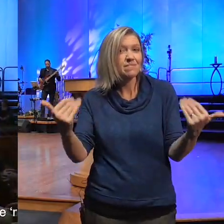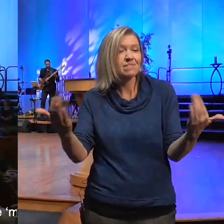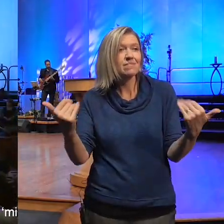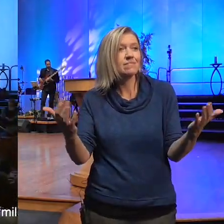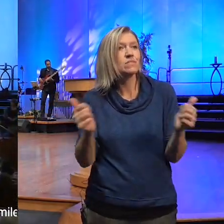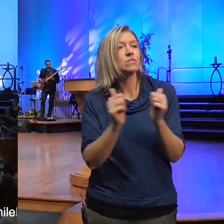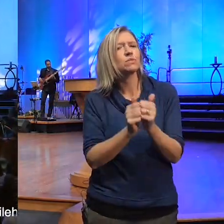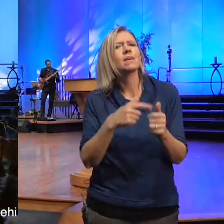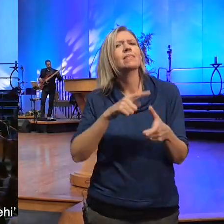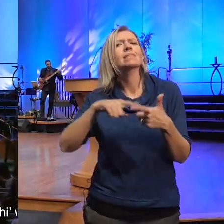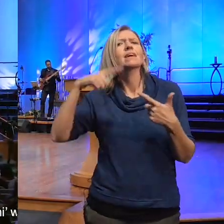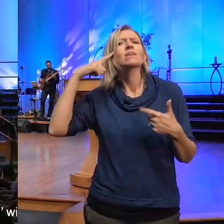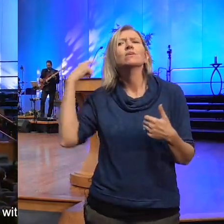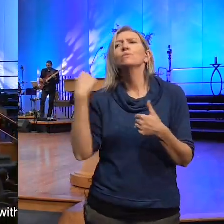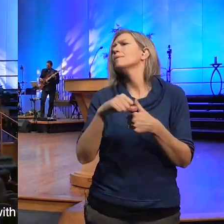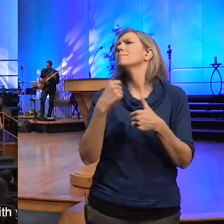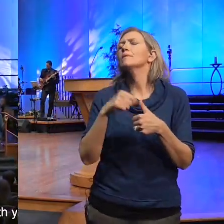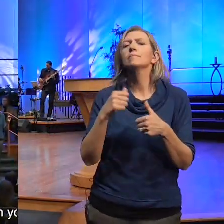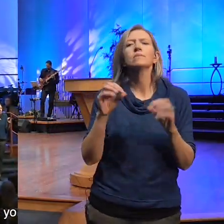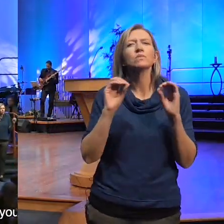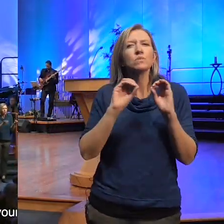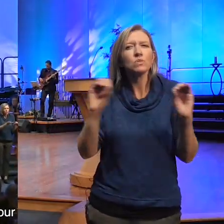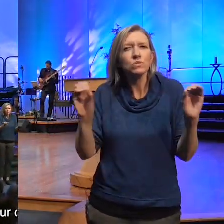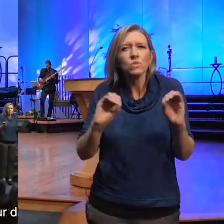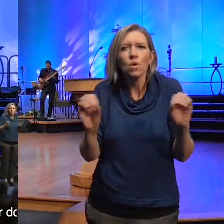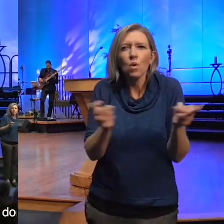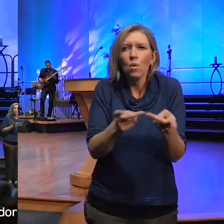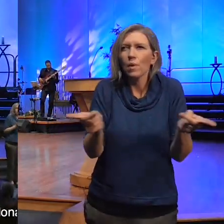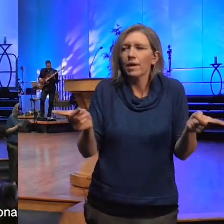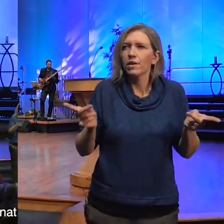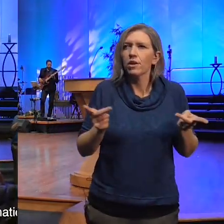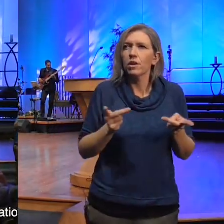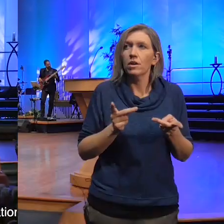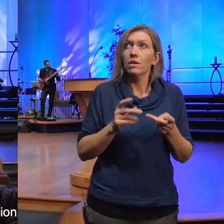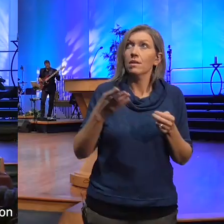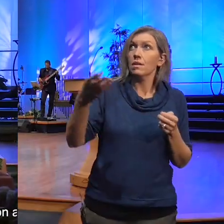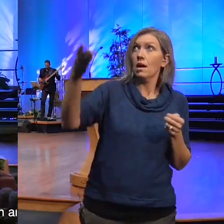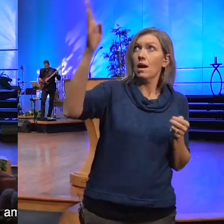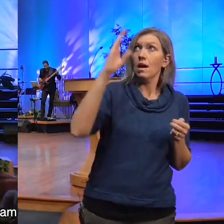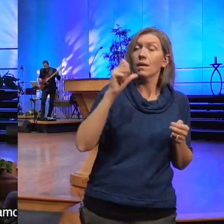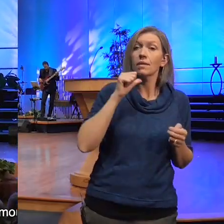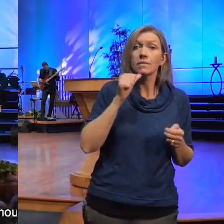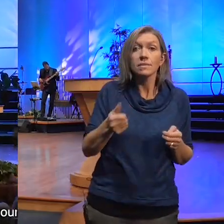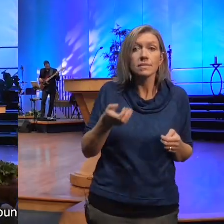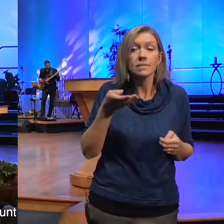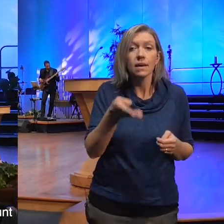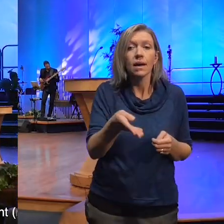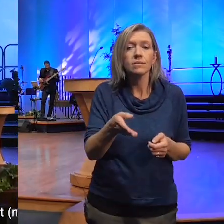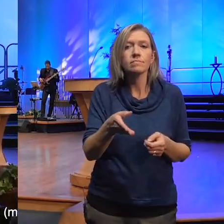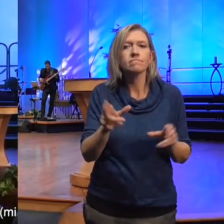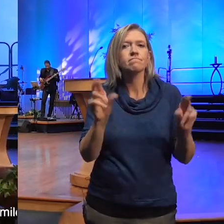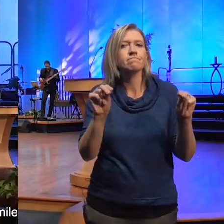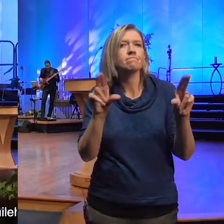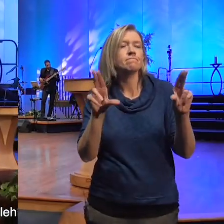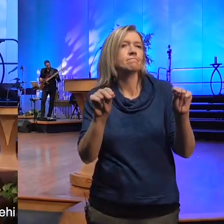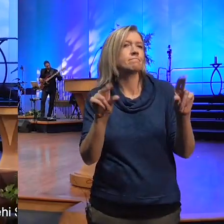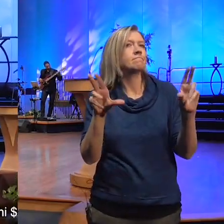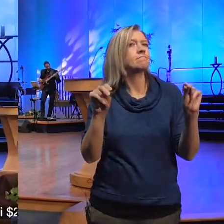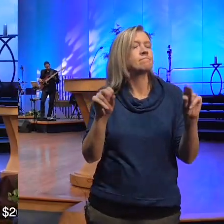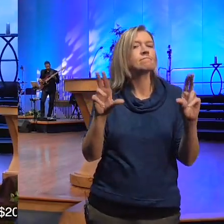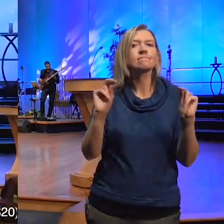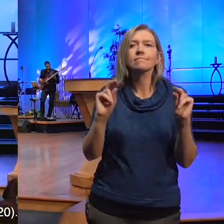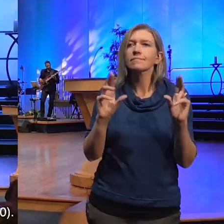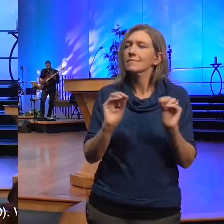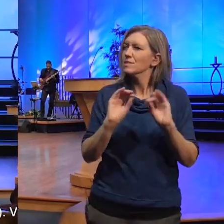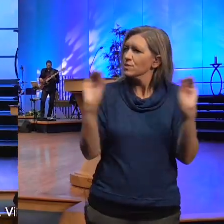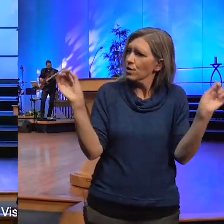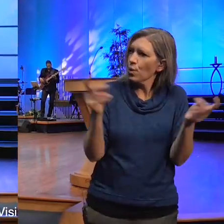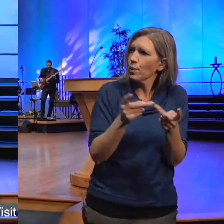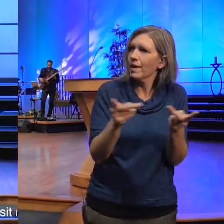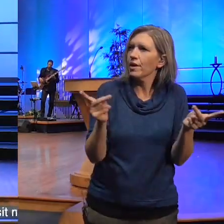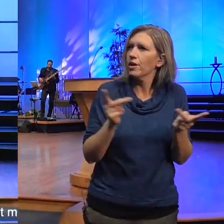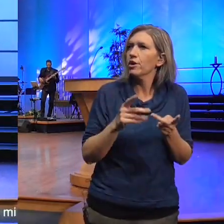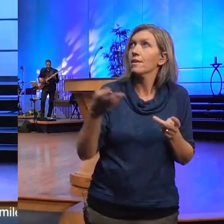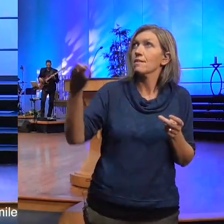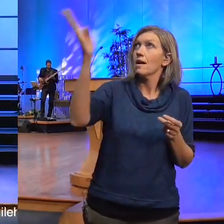remember there is nowhere God is not no no no there is nowhere that God is